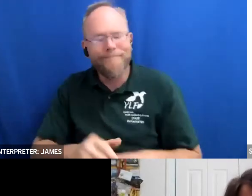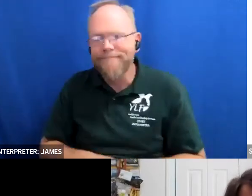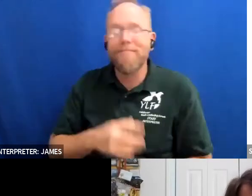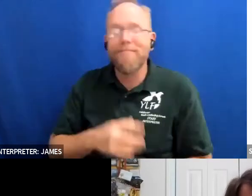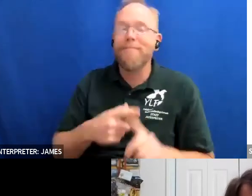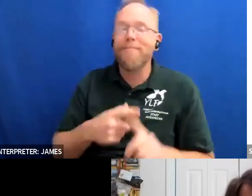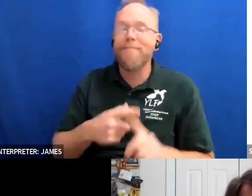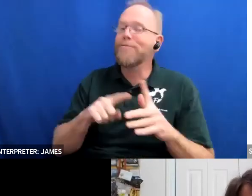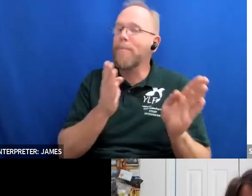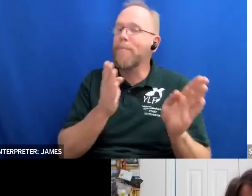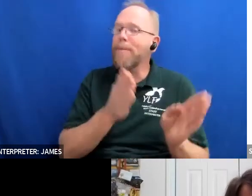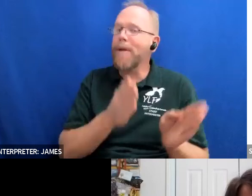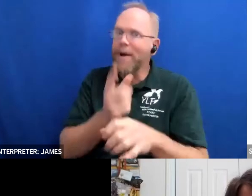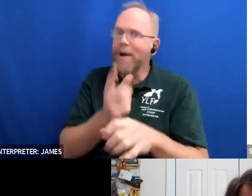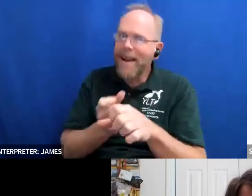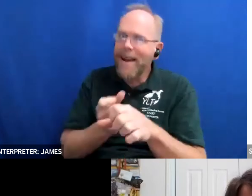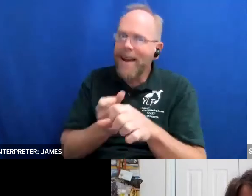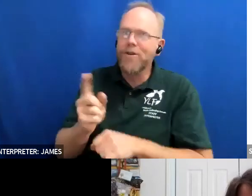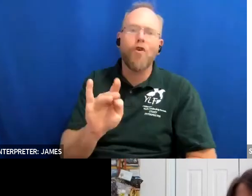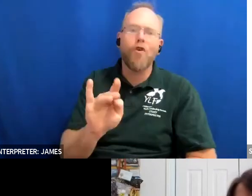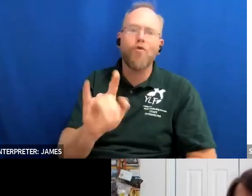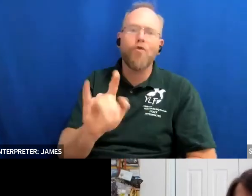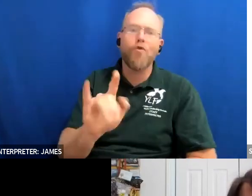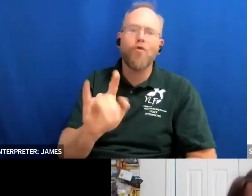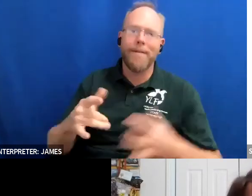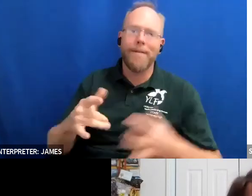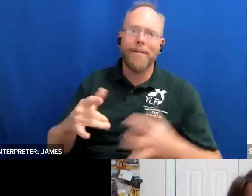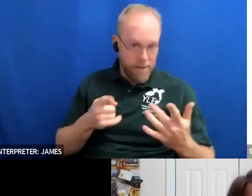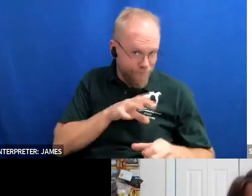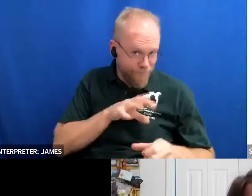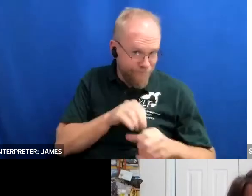start planning for that um and then someone was asking about traveling